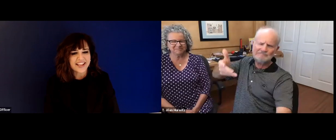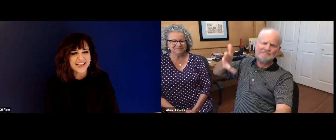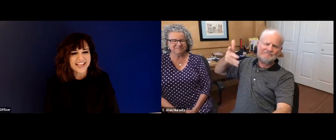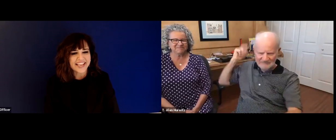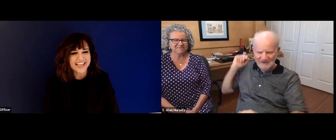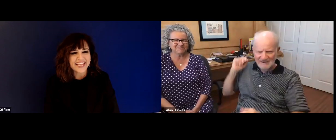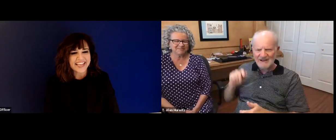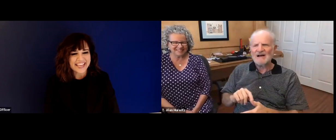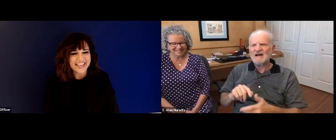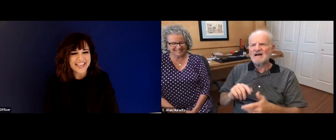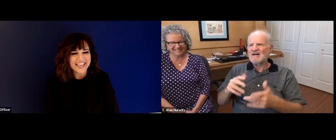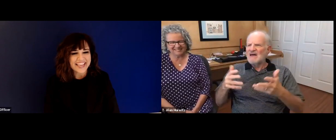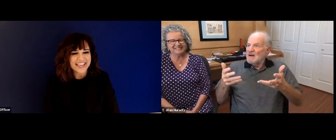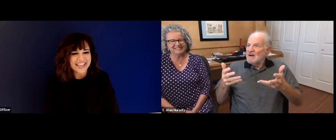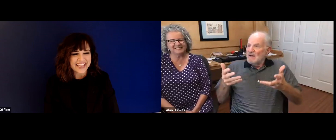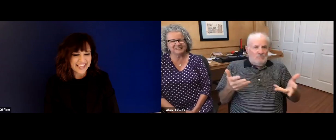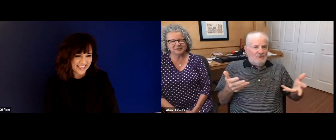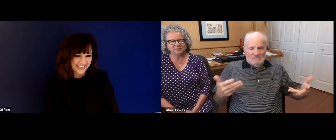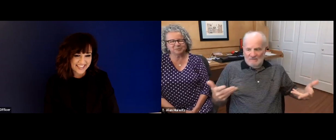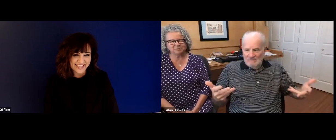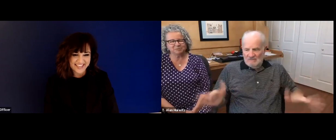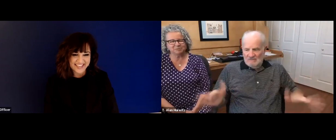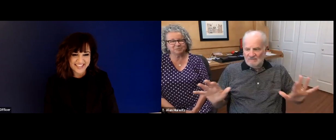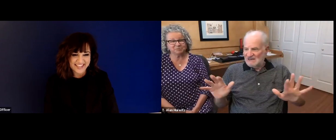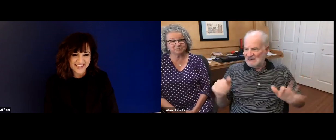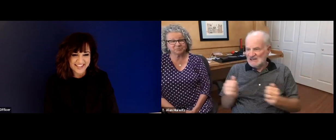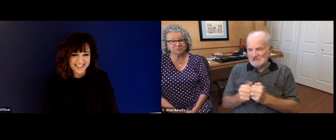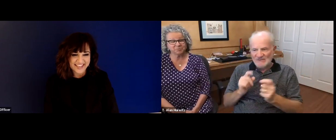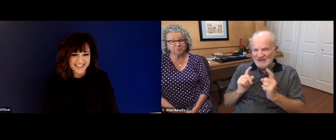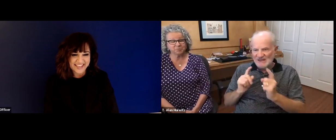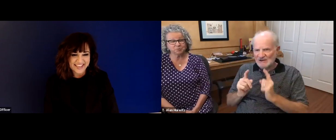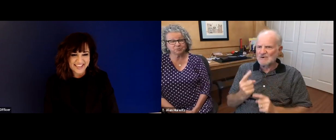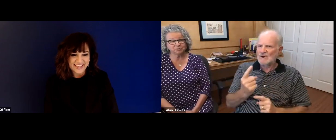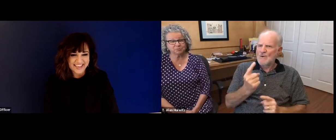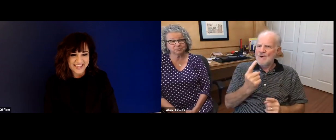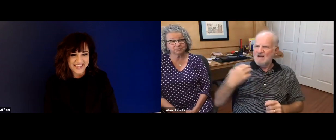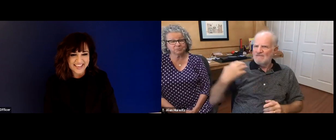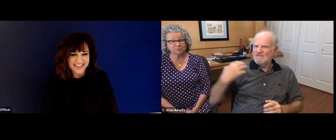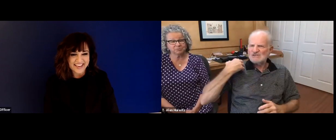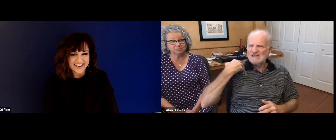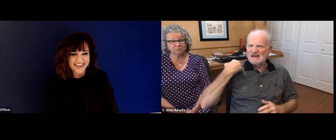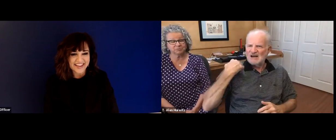position one questions that had been posed to me. And sometimes